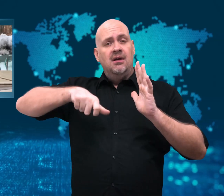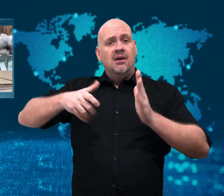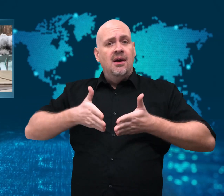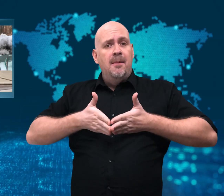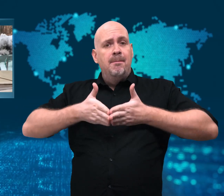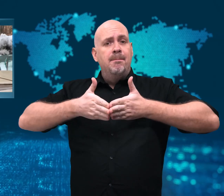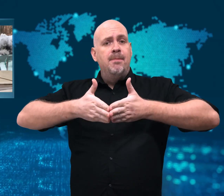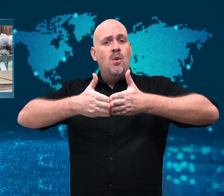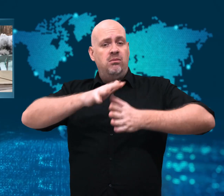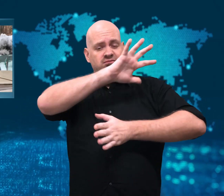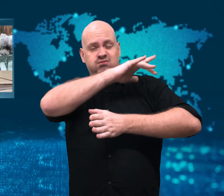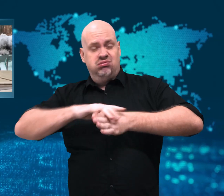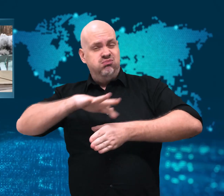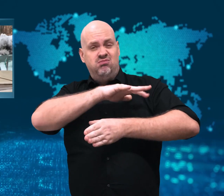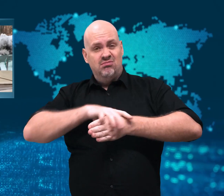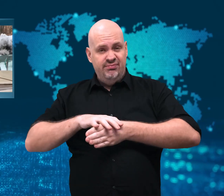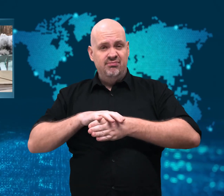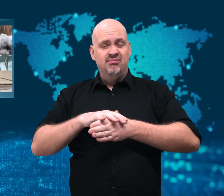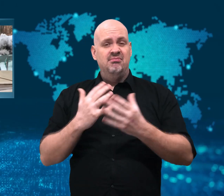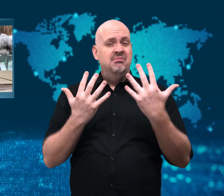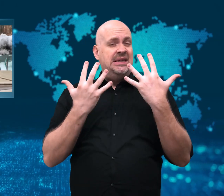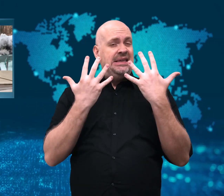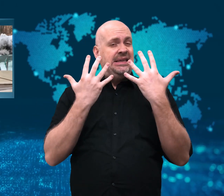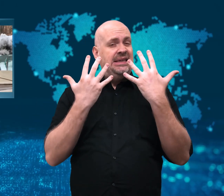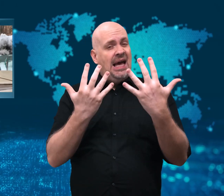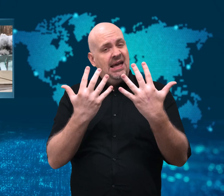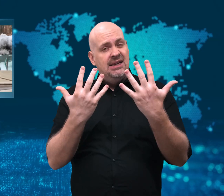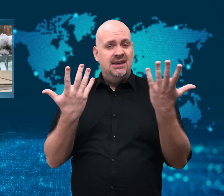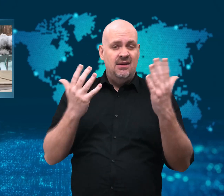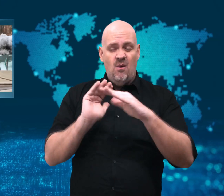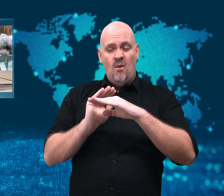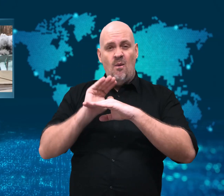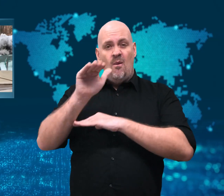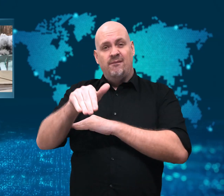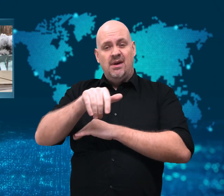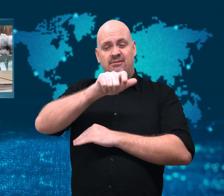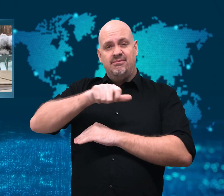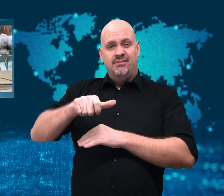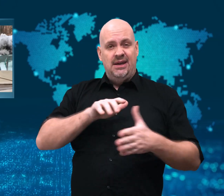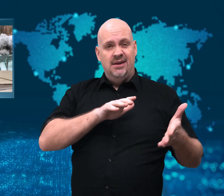killing at least 10 tourists. Last Saturday,